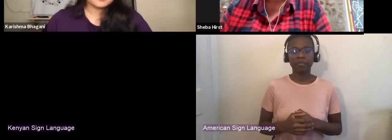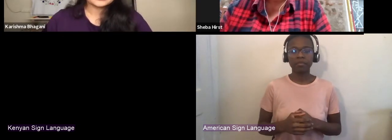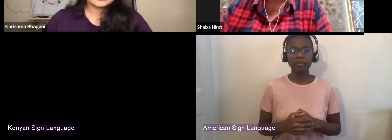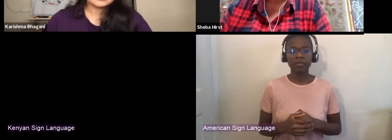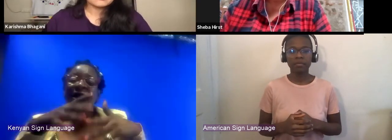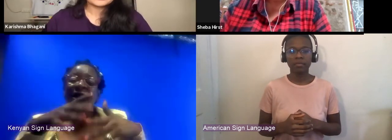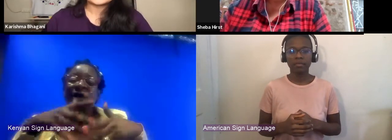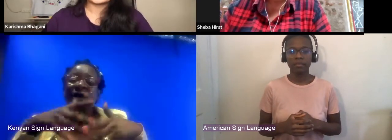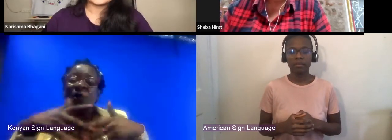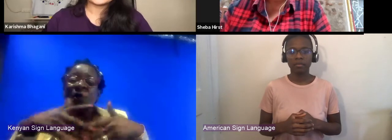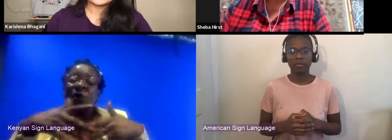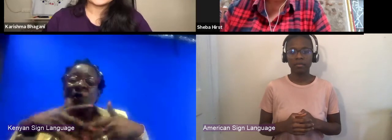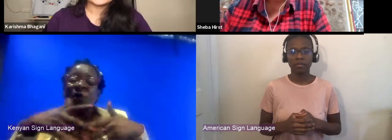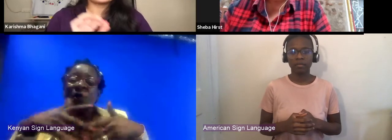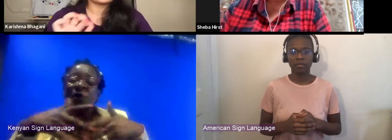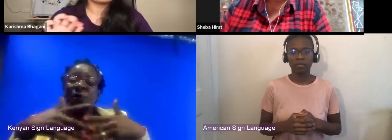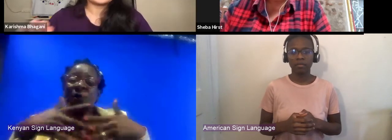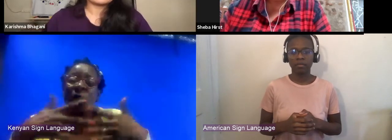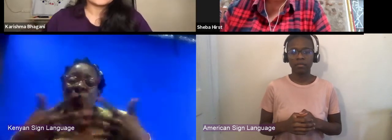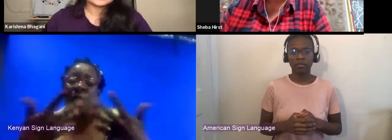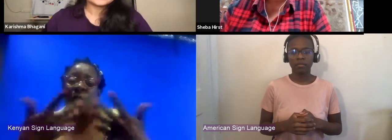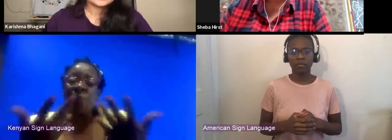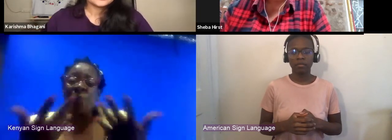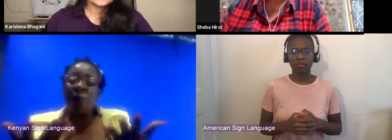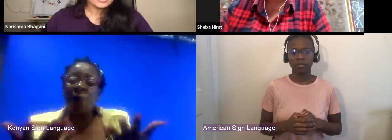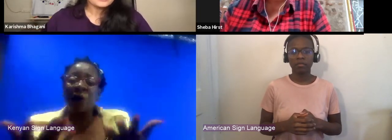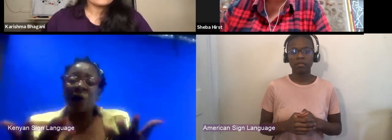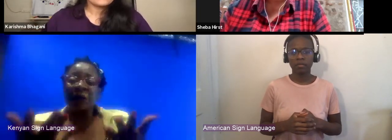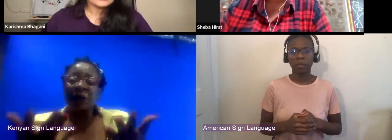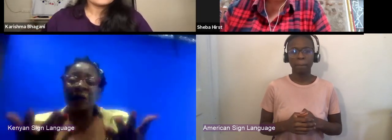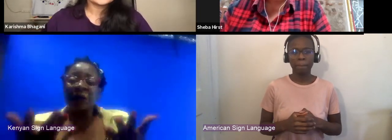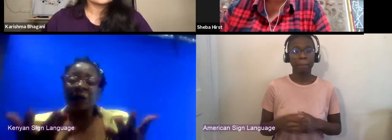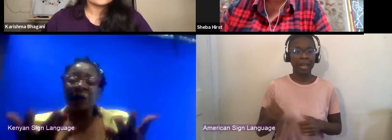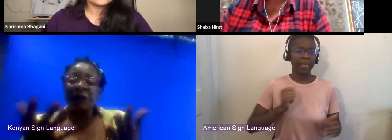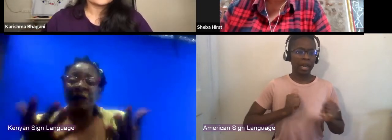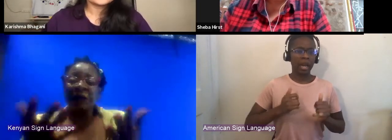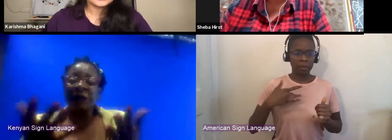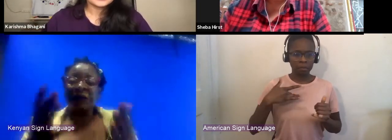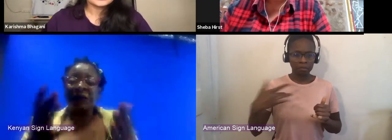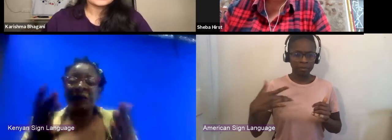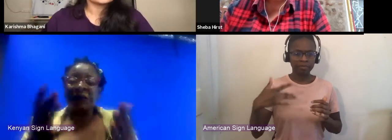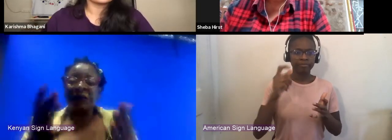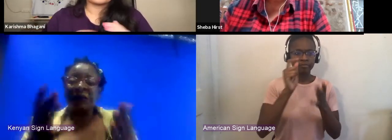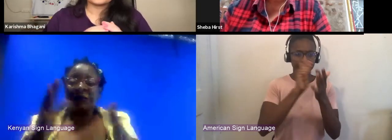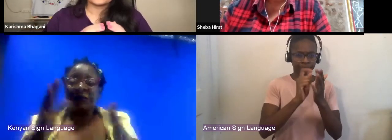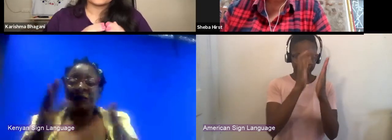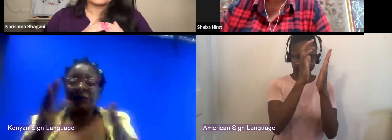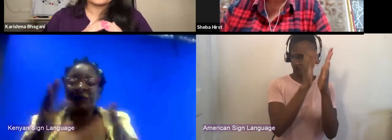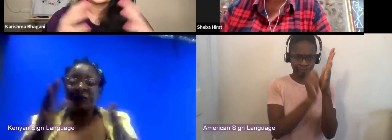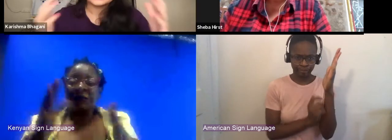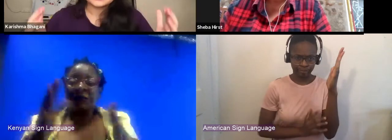but what it is that it's primarily written. So how central would you say in your process